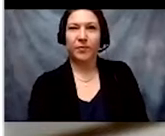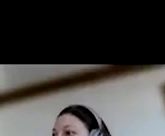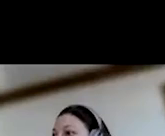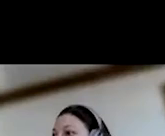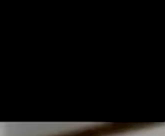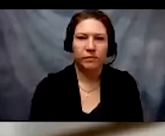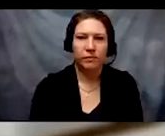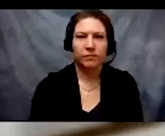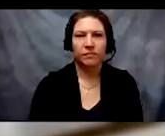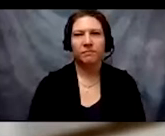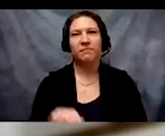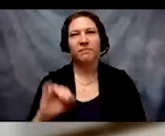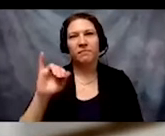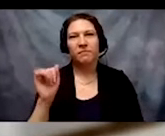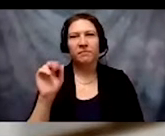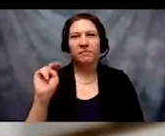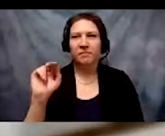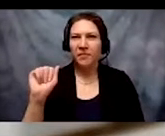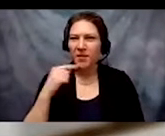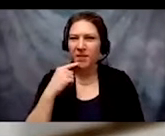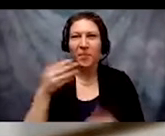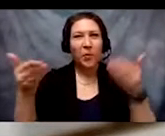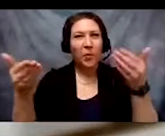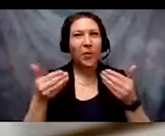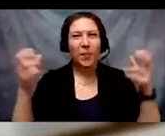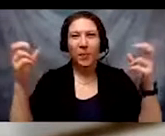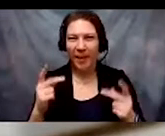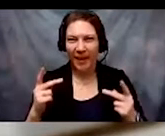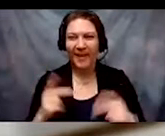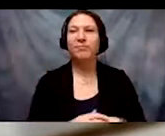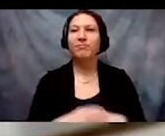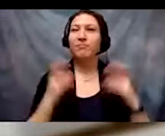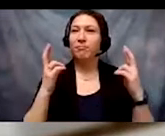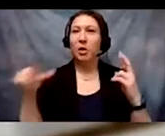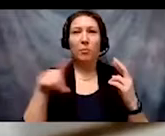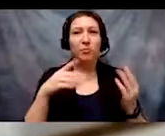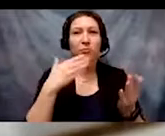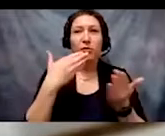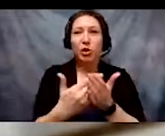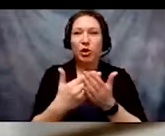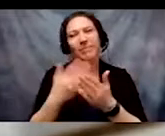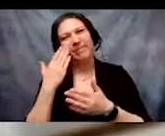Welcome back, everyone. We hope you had a good albeit short discussion